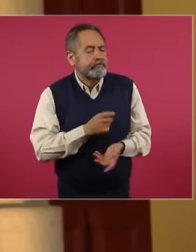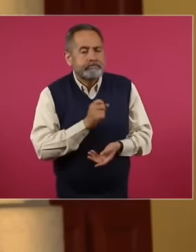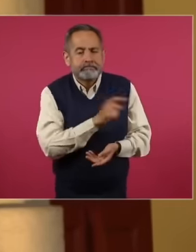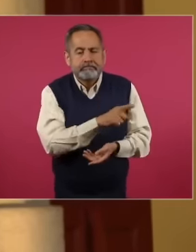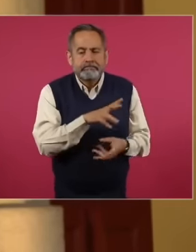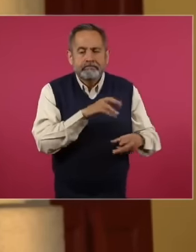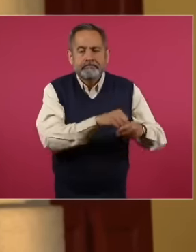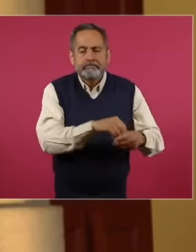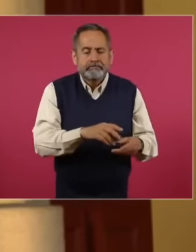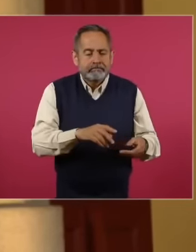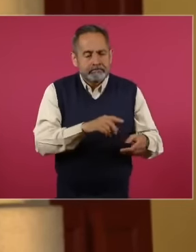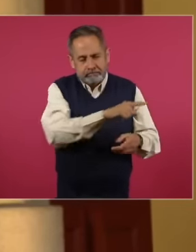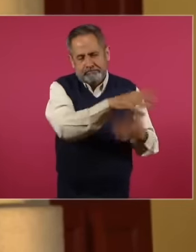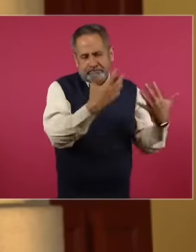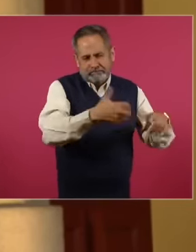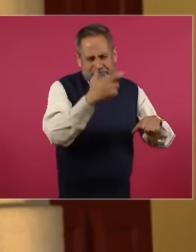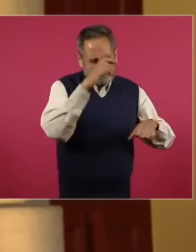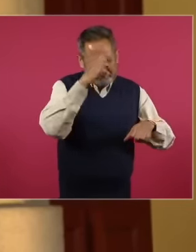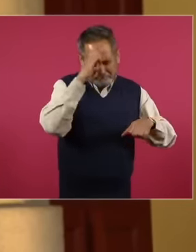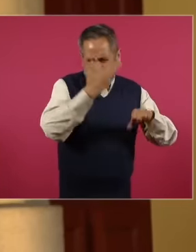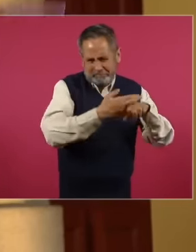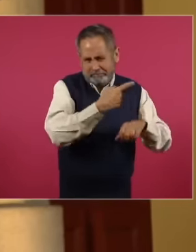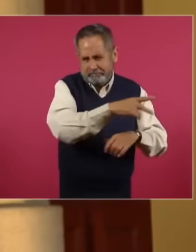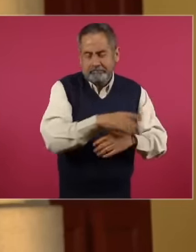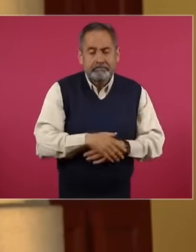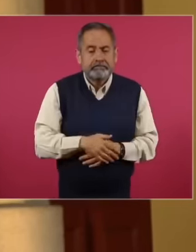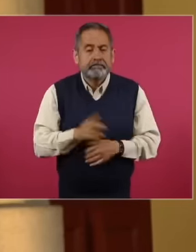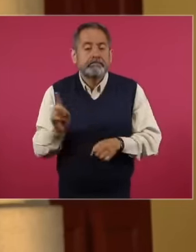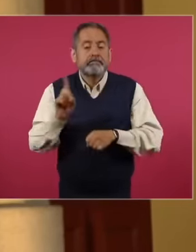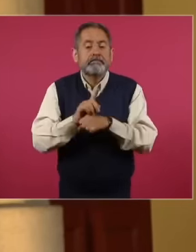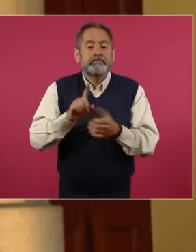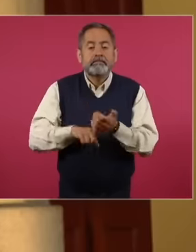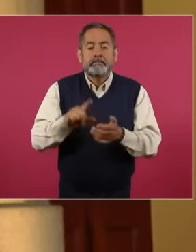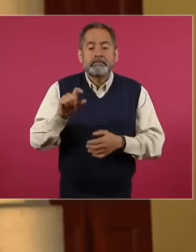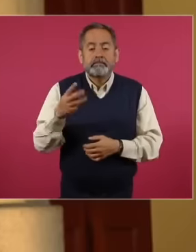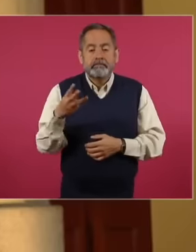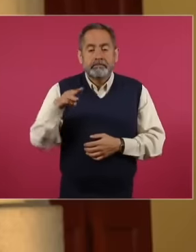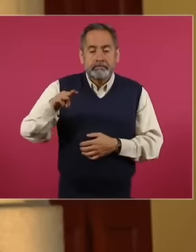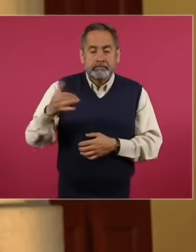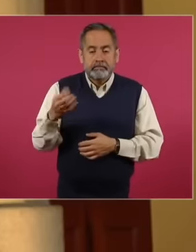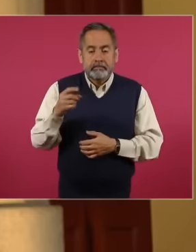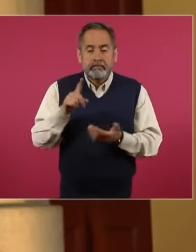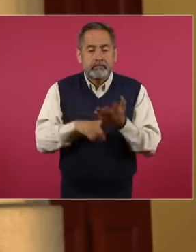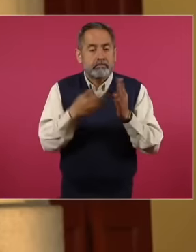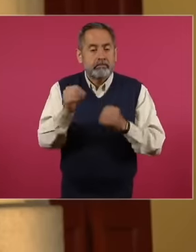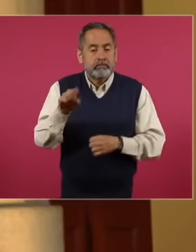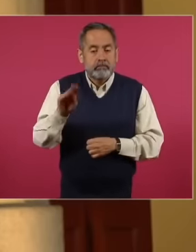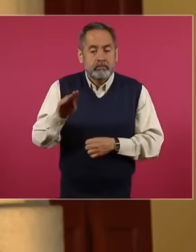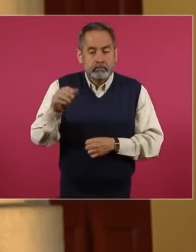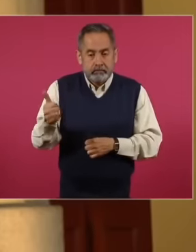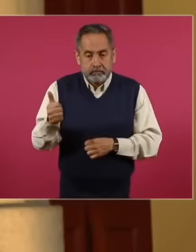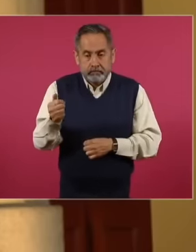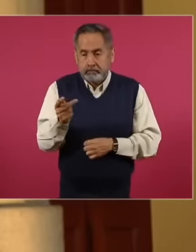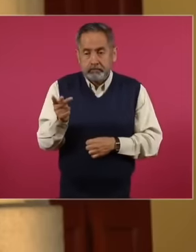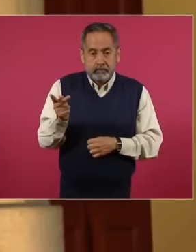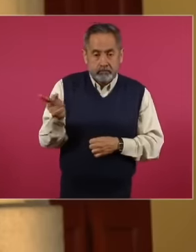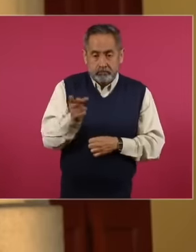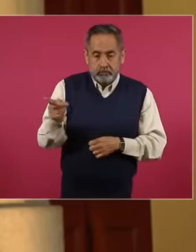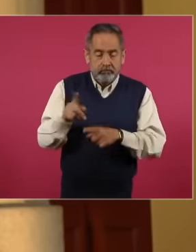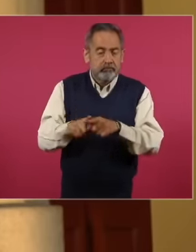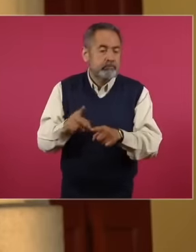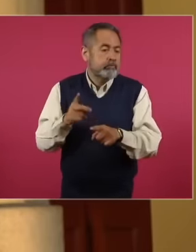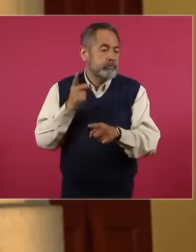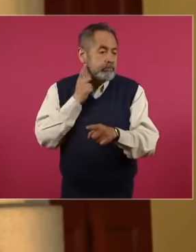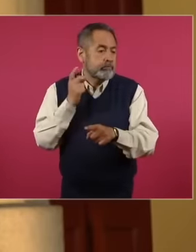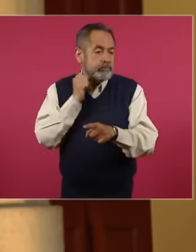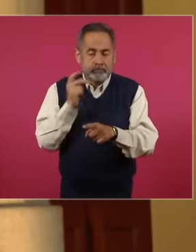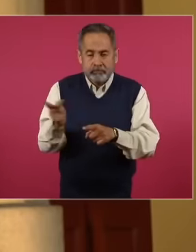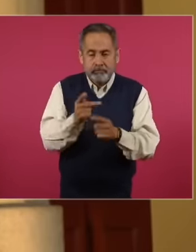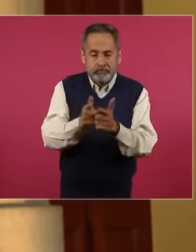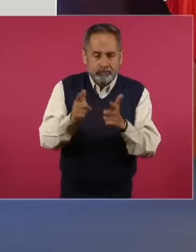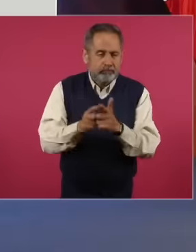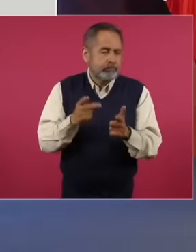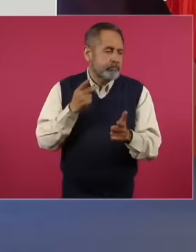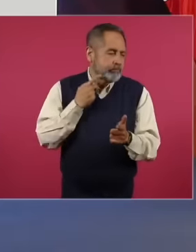foreign company. On May 23, 1996, legislators from both parties approved the law on